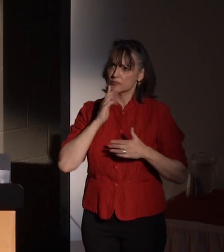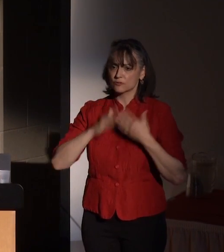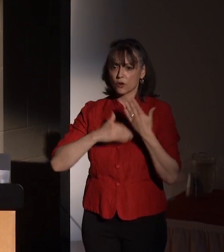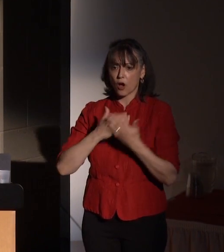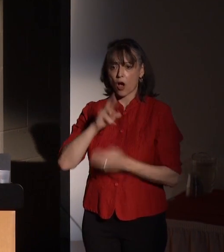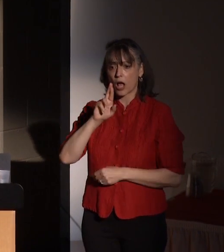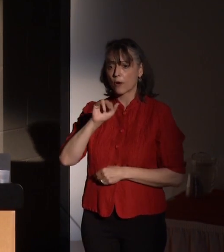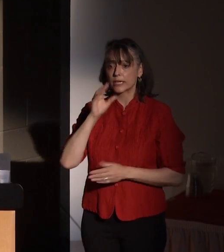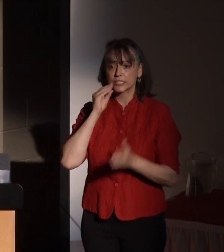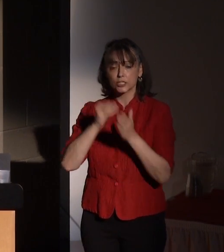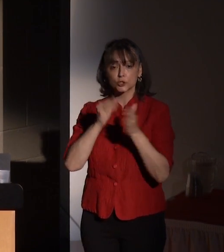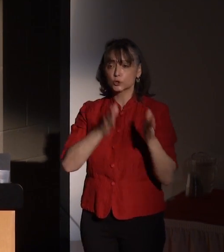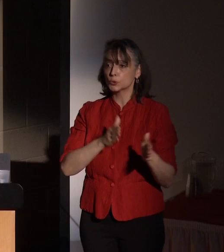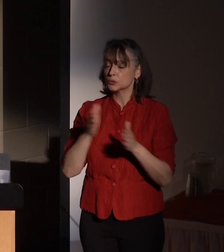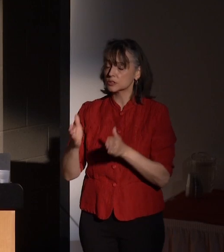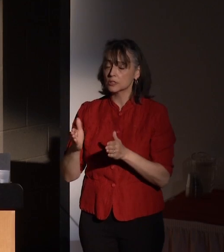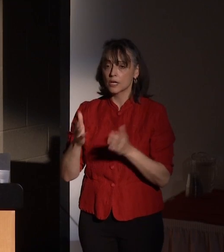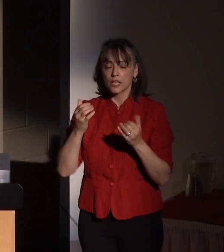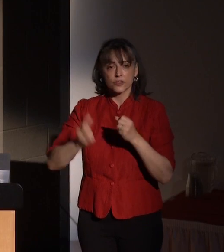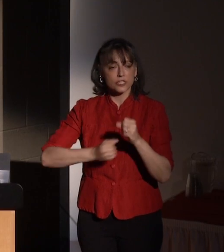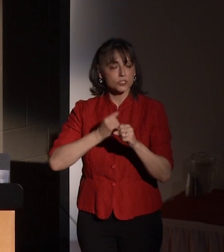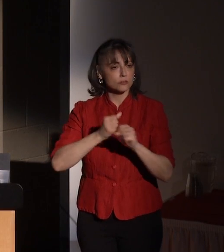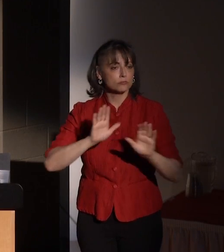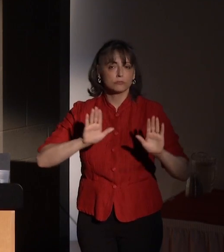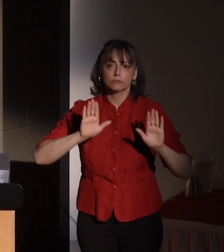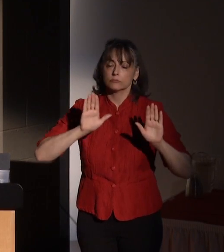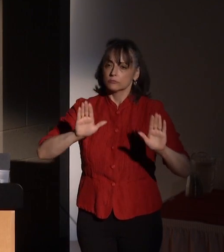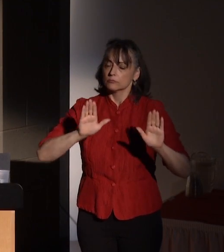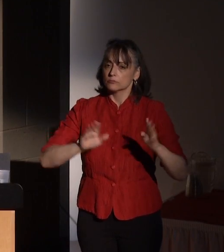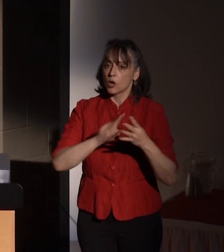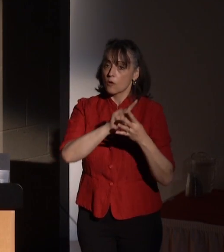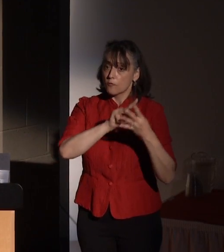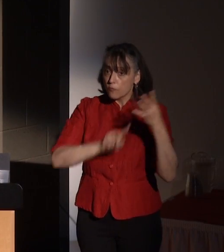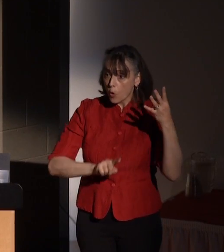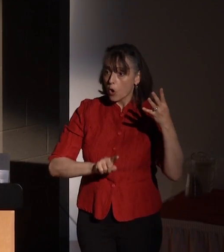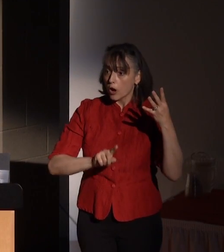It is gratifying this year to say that four of the six have